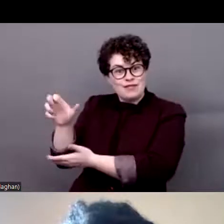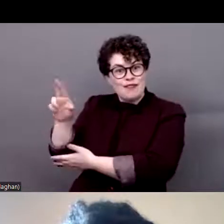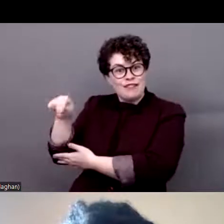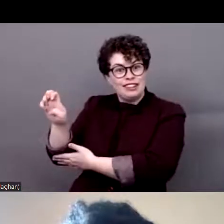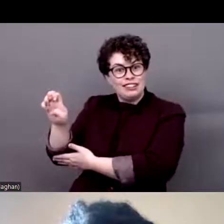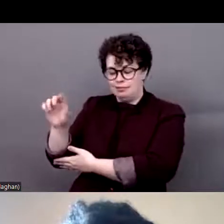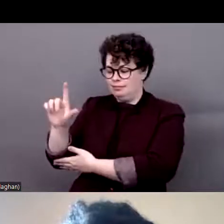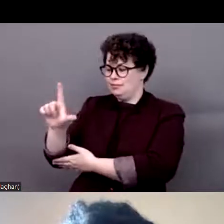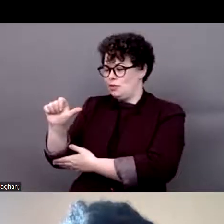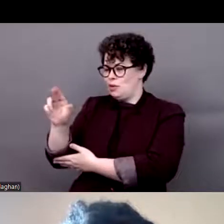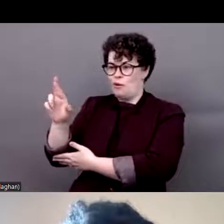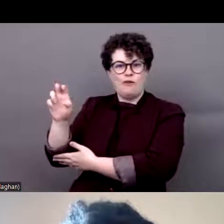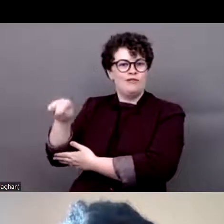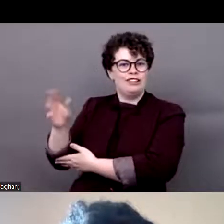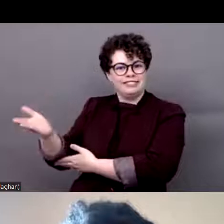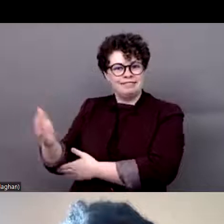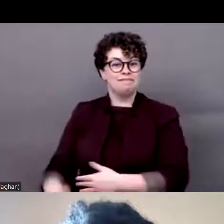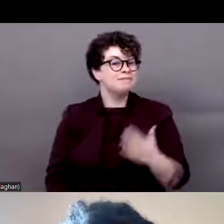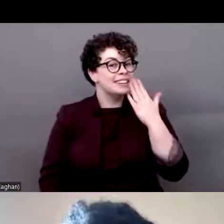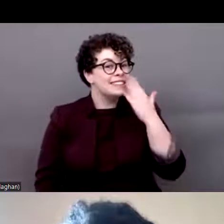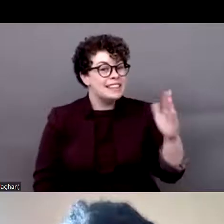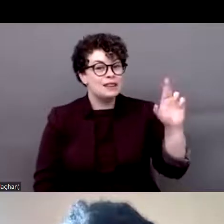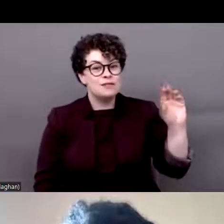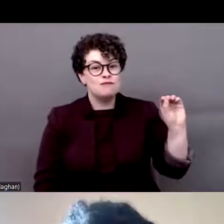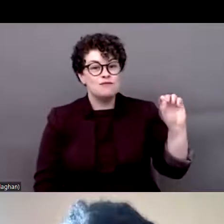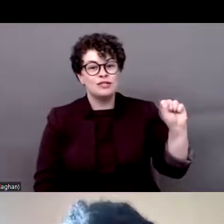Rosário. Thanks so much for the introduction. I'm very pleased